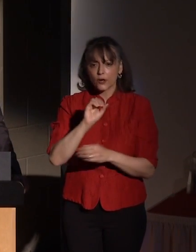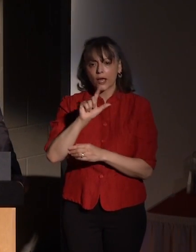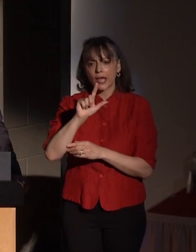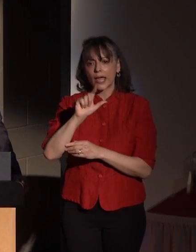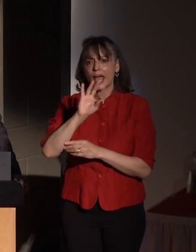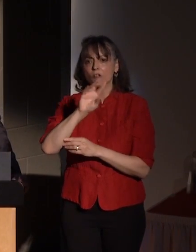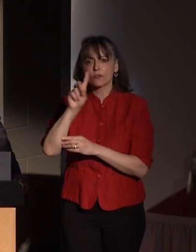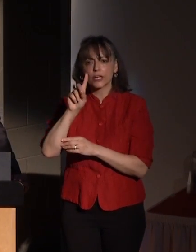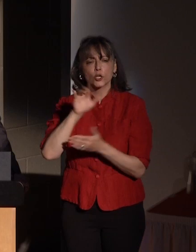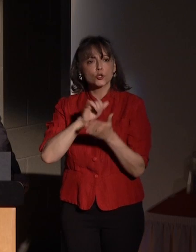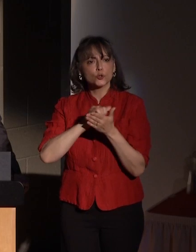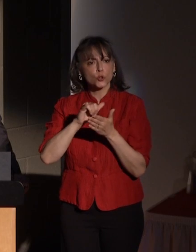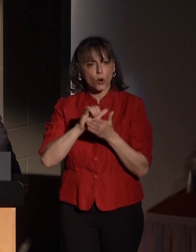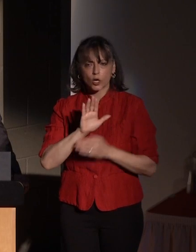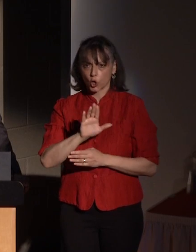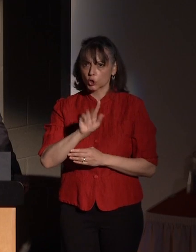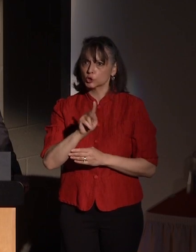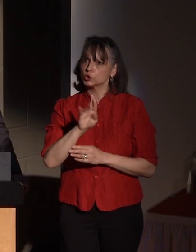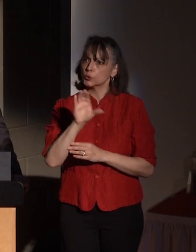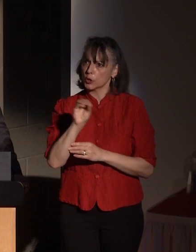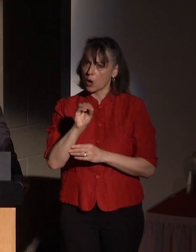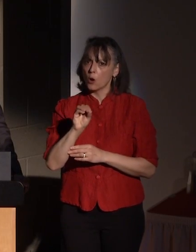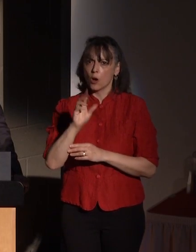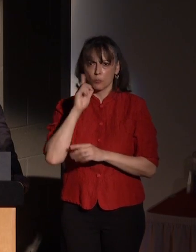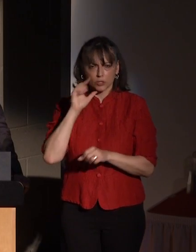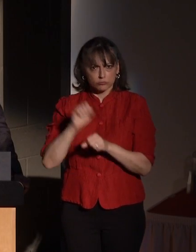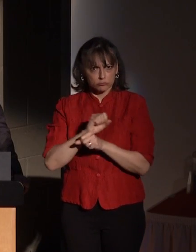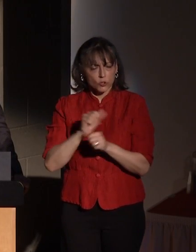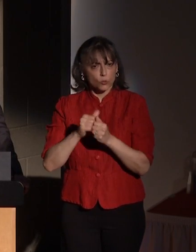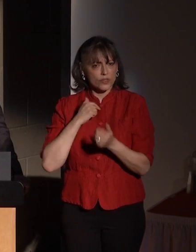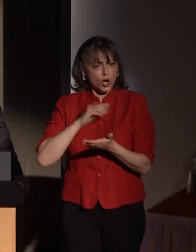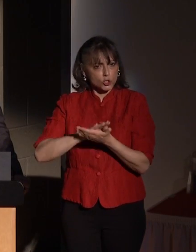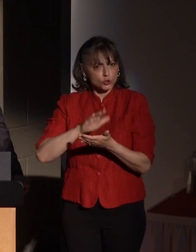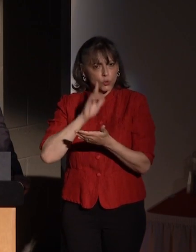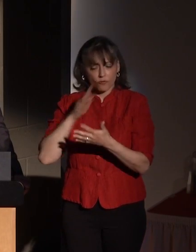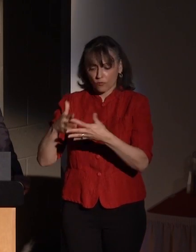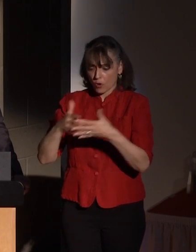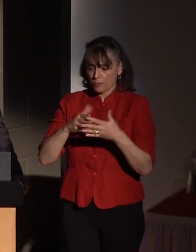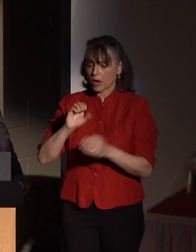an associate of RIT's School for American Crafts for some time.